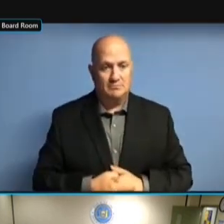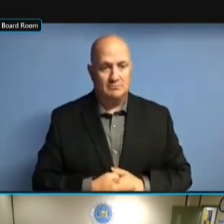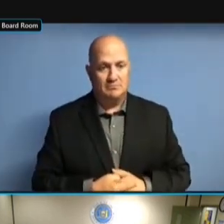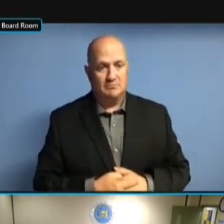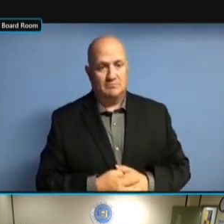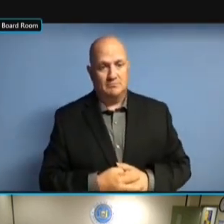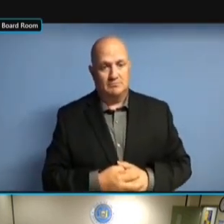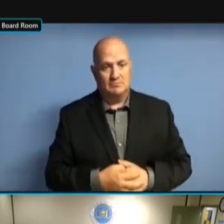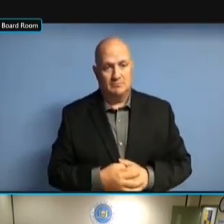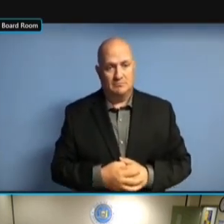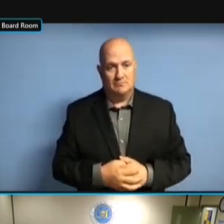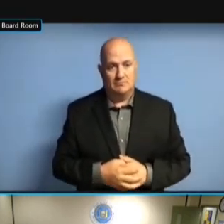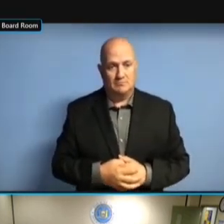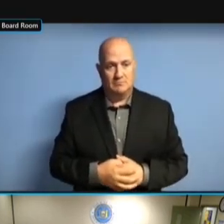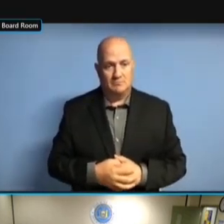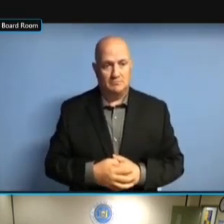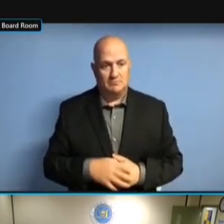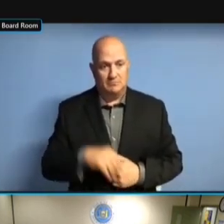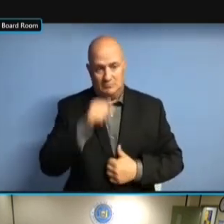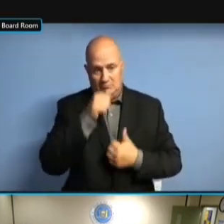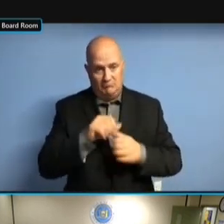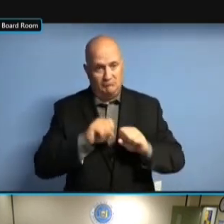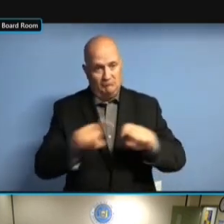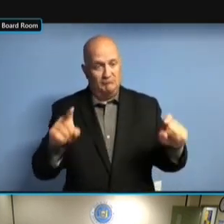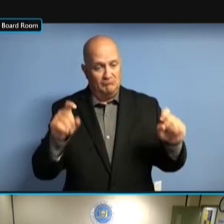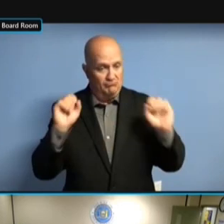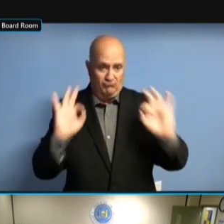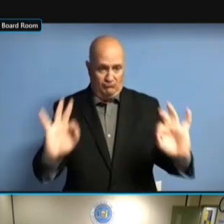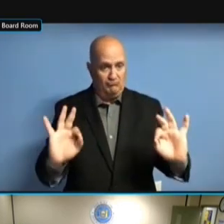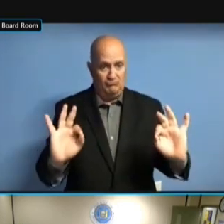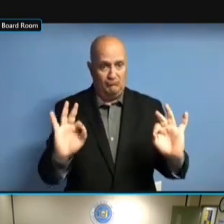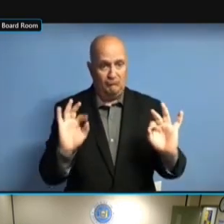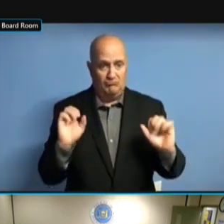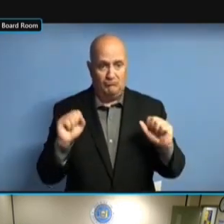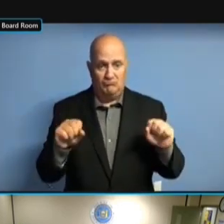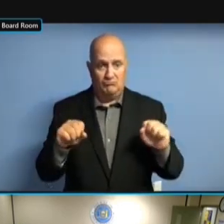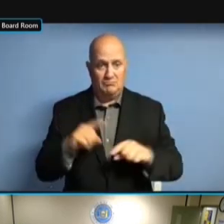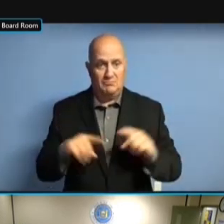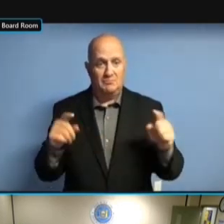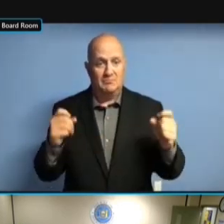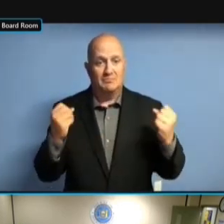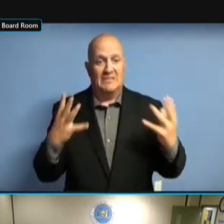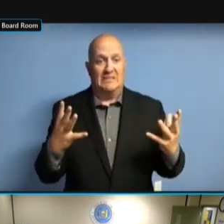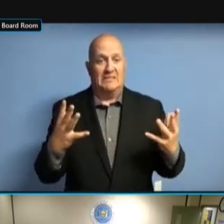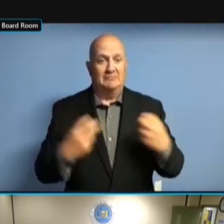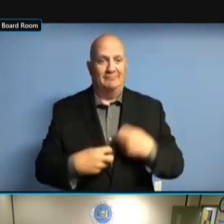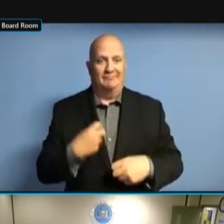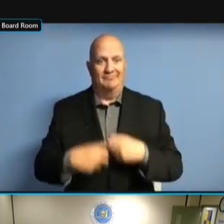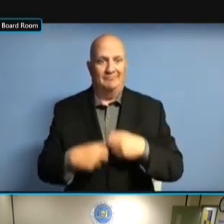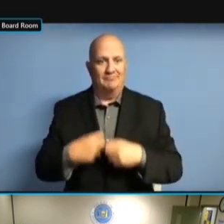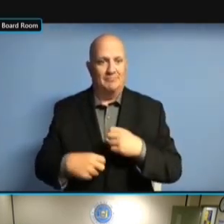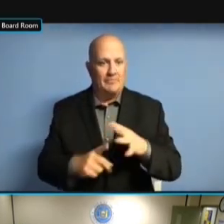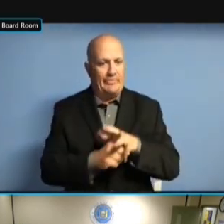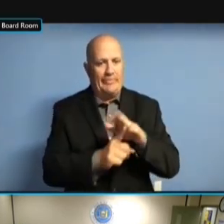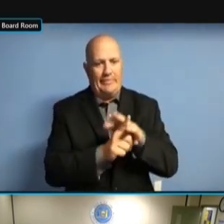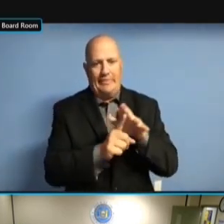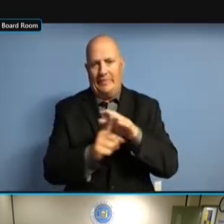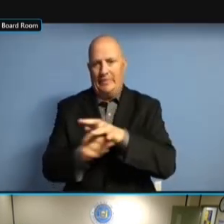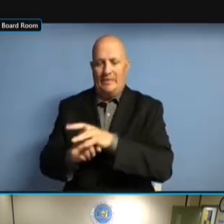THINGS LIKE THAT. BUT IT'S ALSO OPENED UP THINGS LIKE THAT. BUT IT'S ALSO OPENED UP A THINGS LIKE THAT. BUT IT'S ALSO OPENED UP A WHOLE BUT IT'S ALSO OPENED UP A WHOLE BUT IT'S ALSO OPENED UP A WHOLE ISSUE BUT IT'S ALSO OPENED UP A WHOLE ISSUE IN BUT IT'S ALSO OPENED UP A WHOLE ISSUE IN TERMS BUT IT'S ALSO OPENED UP A WHOLE ISSUE IN TERMS OF BUT IT'S ALSO OPENED UP A WHOLE ISSUE IN TERMS OF MAKING BUT IT'S ALSO OPENED UP A WHOLE ISSUE IN TERMS OF MAKING PEOPLE ISSUE IN TERMS OF MAKING PEOPLE ISSUE IN TERMS OF MAKING PEOPLE REALIZE, ISSUE IN TERMS OF MAKING PEOPLE REALIZE, YOU'VE ISSUE IN TERMS OF MAKING PEOPLE REALIZE, YOU'VE GOT ISSUE IN TERMS OF MAKING PEOPLE REALIZE, YOU'VE GOT COMMITTEES REALIZE, YOU'VE GOT COMMITTEES REALIZE, YOU'VE GOT COMMITTEES OUT